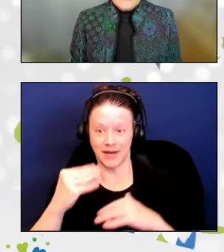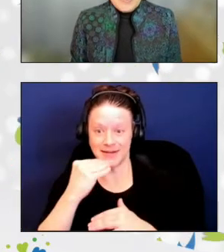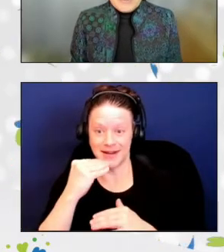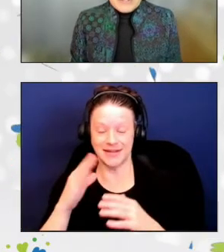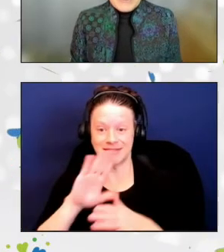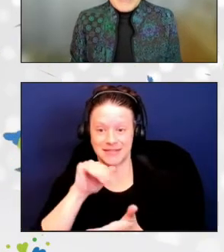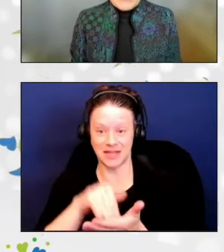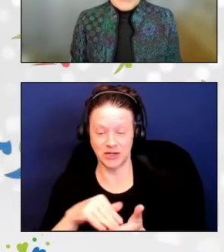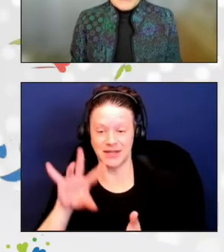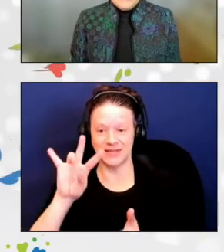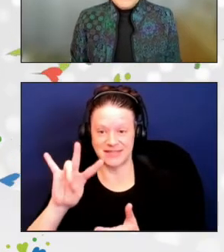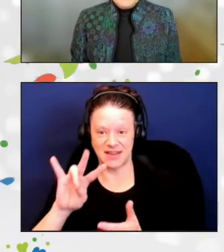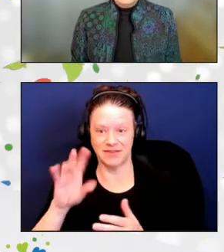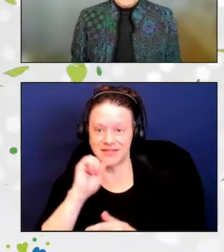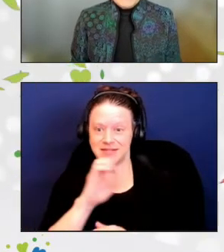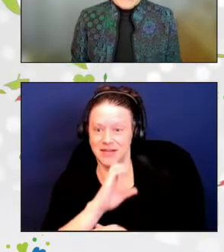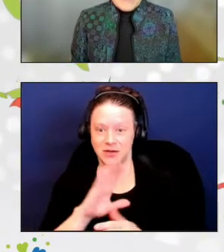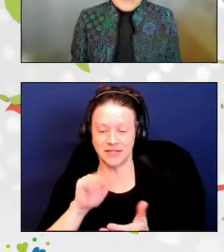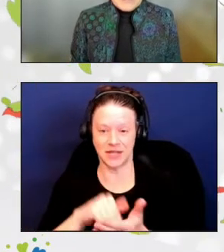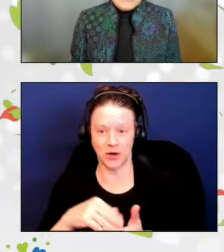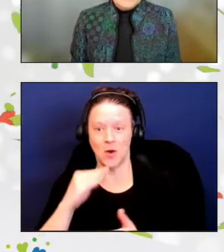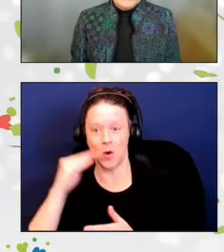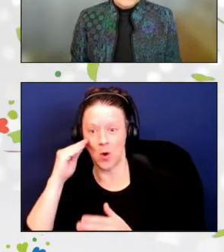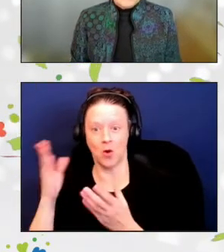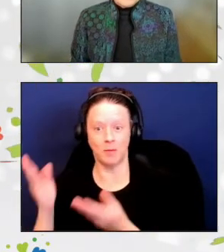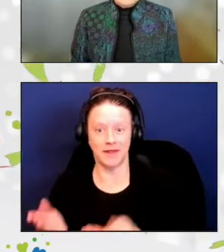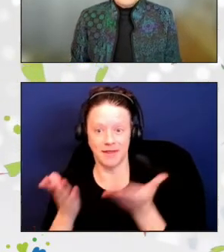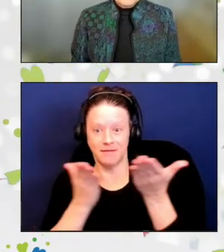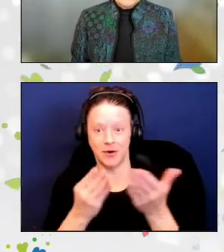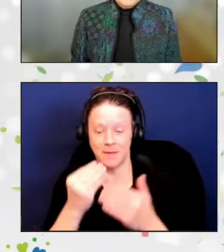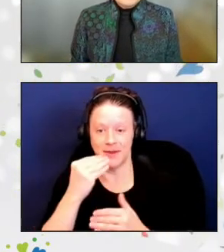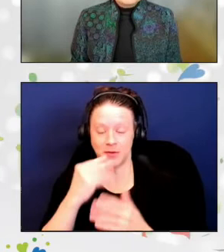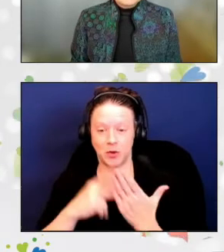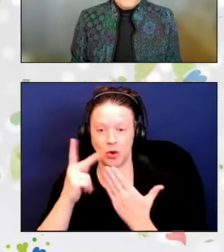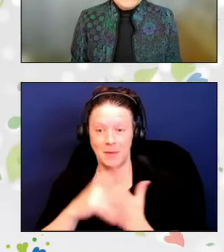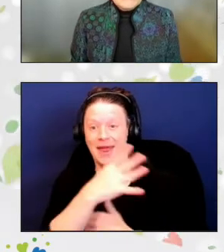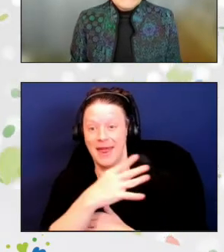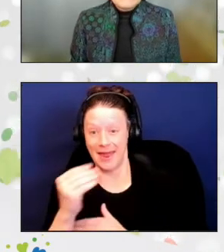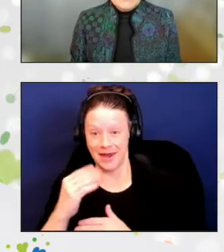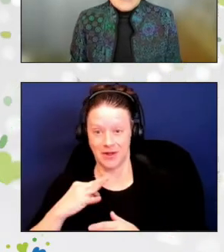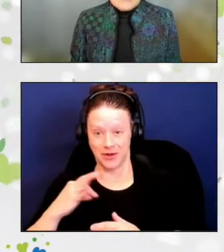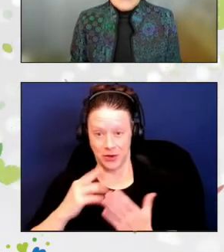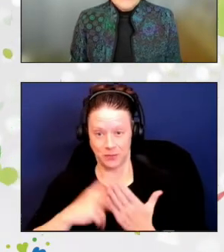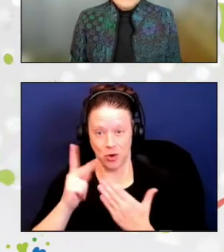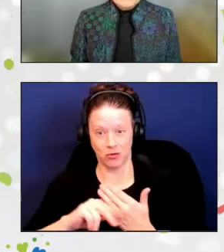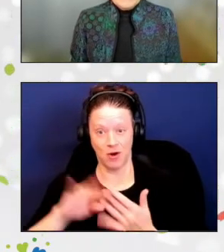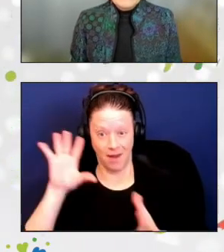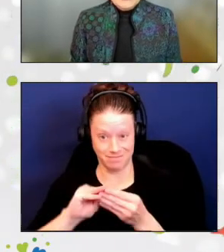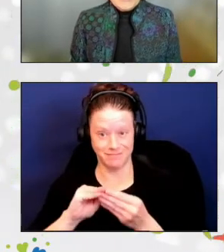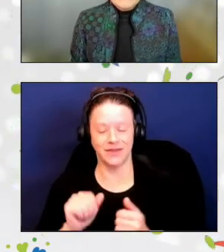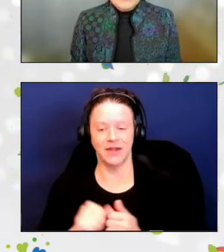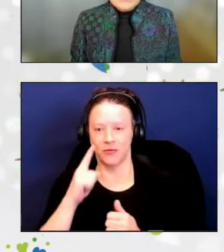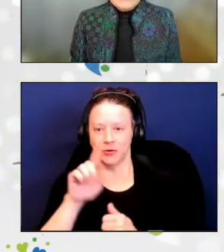home-delivered meals program, and volunteer program. For 26 years, Mary Jo has worked